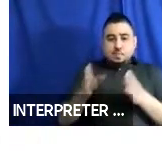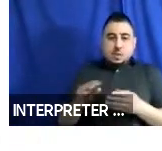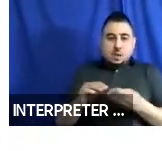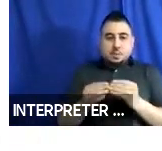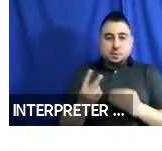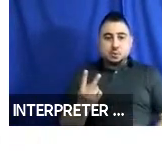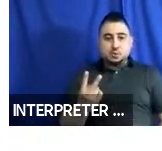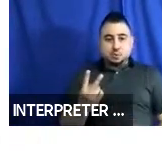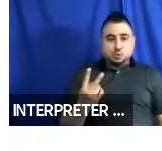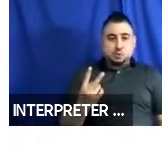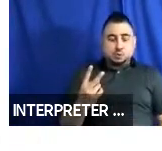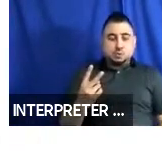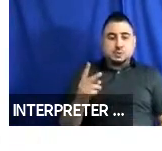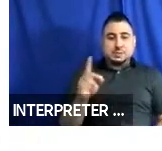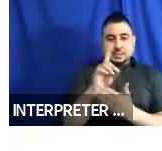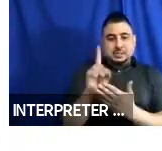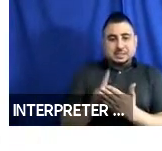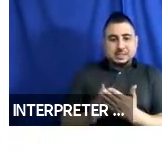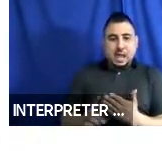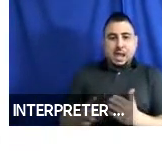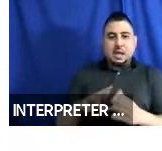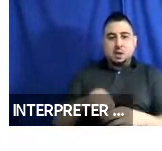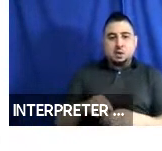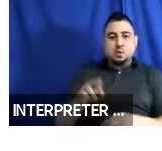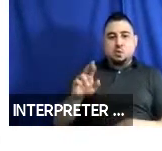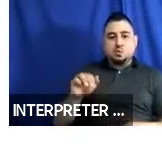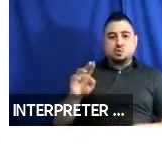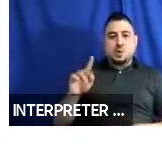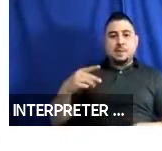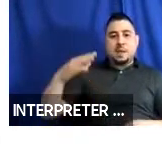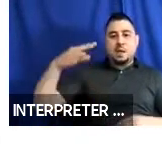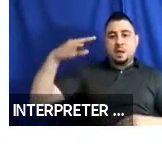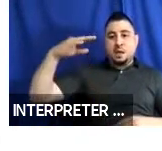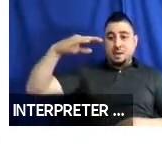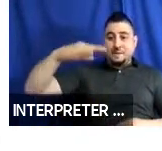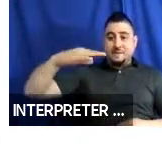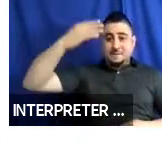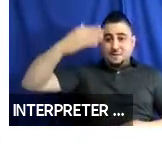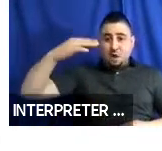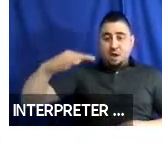in the middle of your screen, included ramps located at the front and rear doorways, side